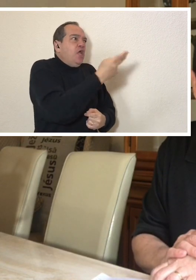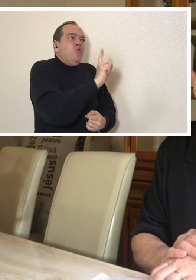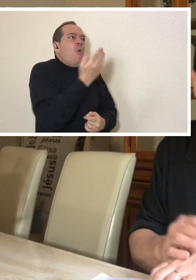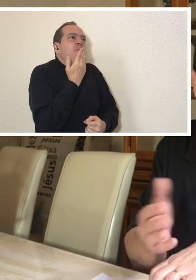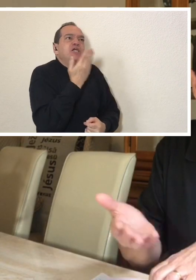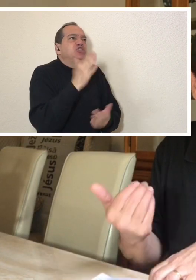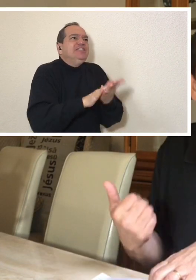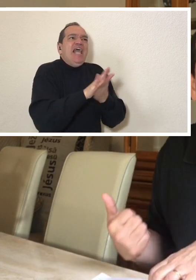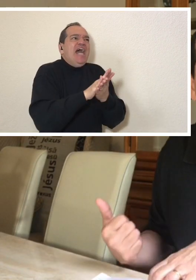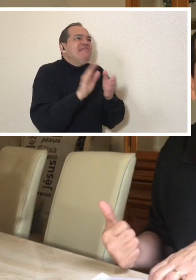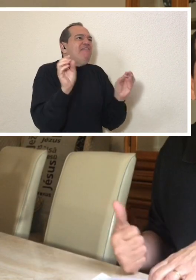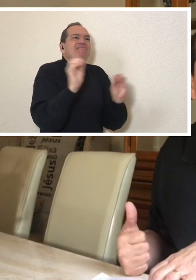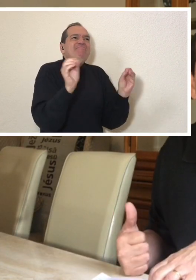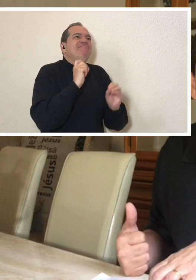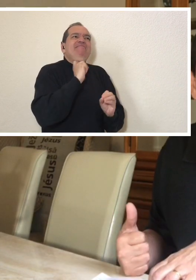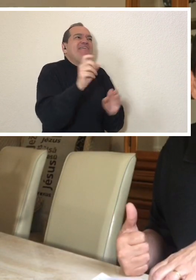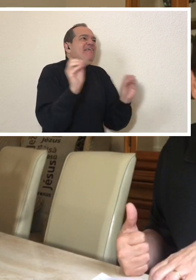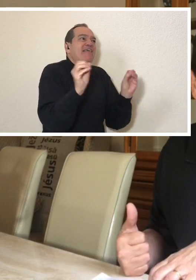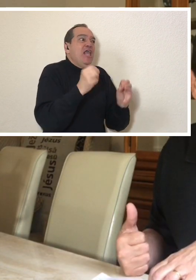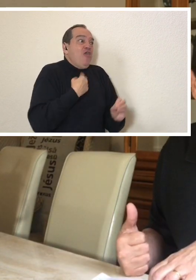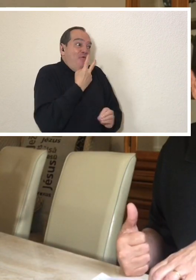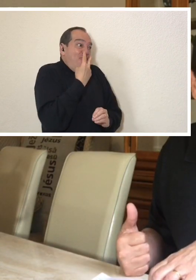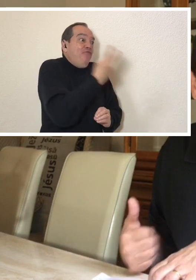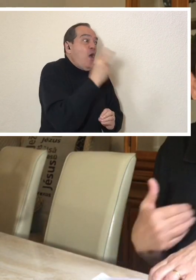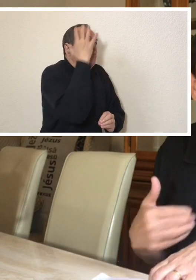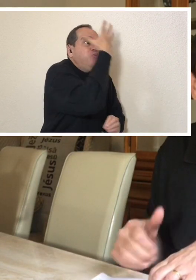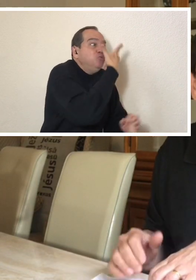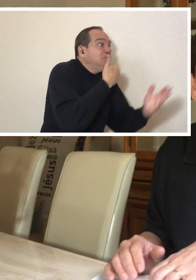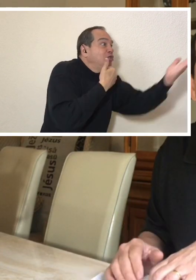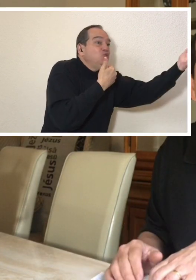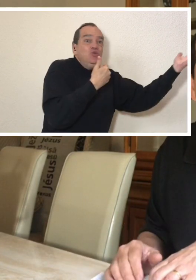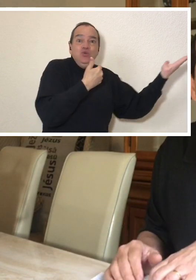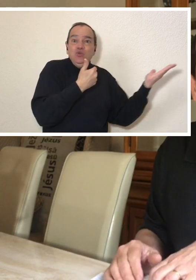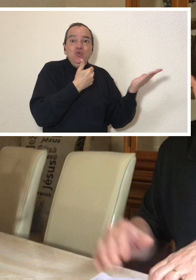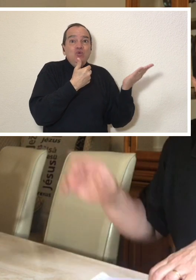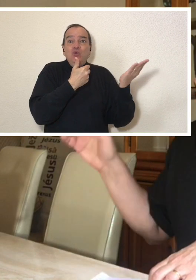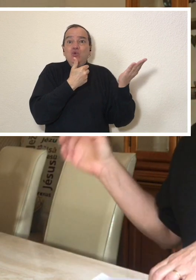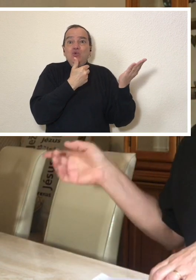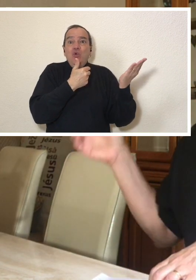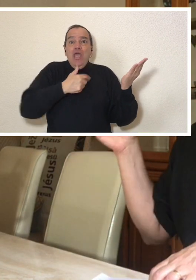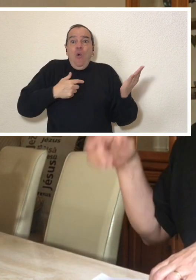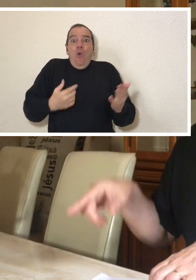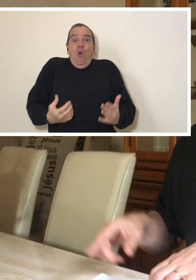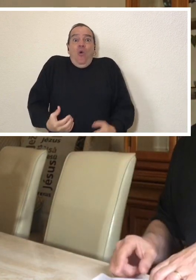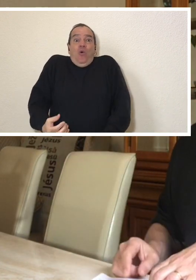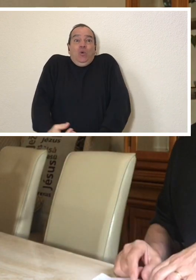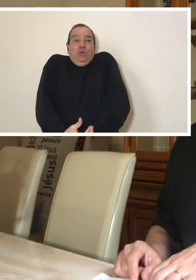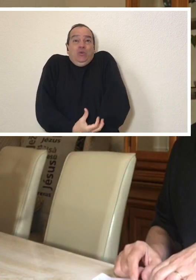who came to do this to help me but the moment I saw the lawn mowed